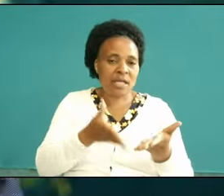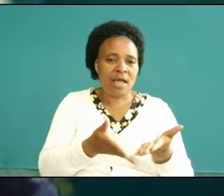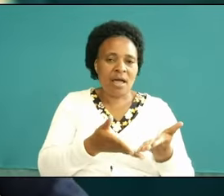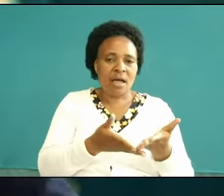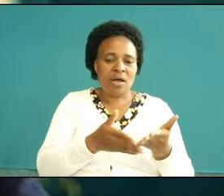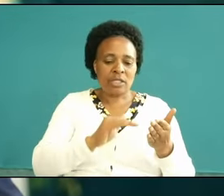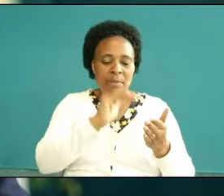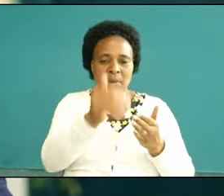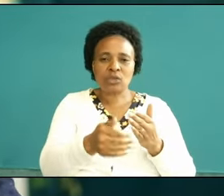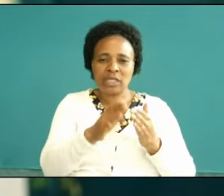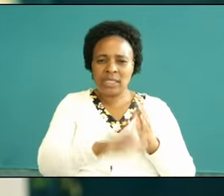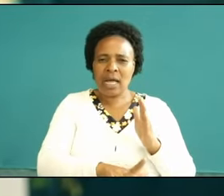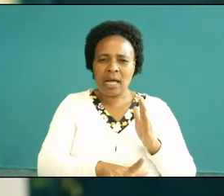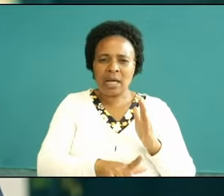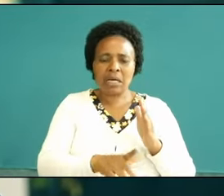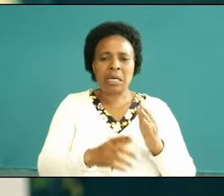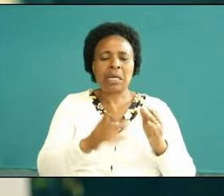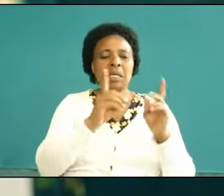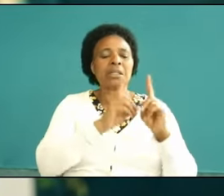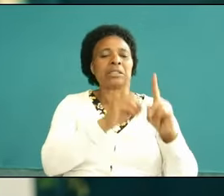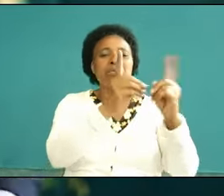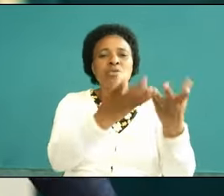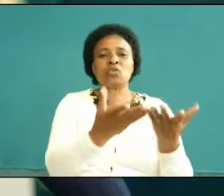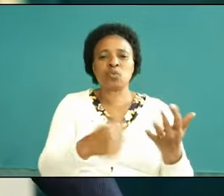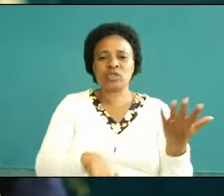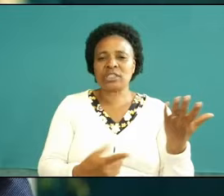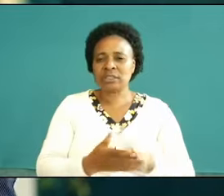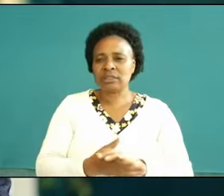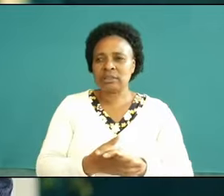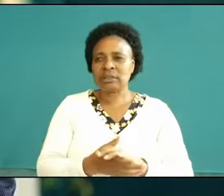his disciples the nine disciples you know you're taking three disciples the nine disciples are down